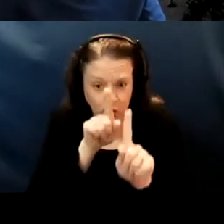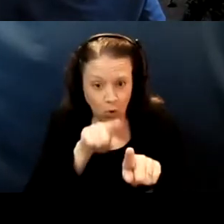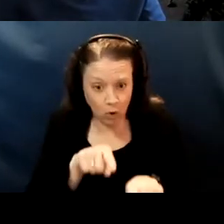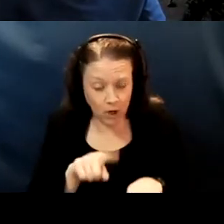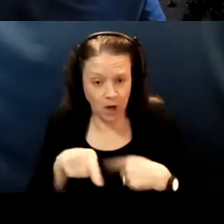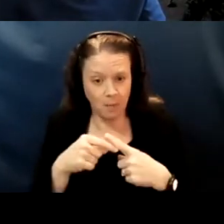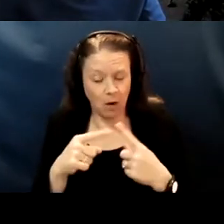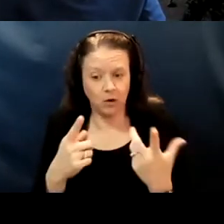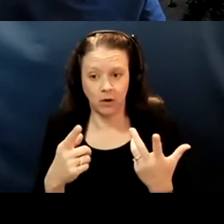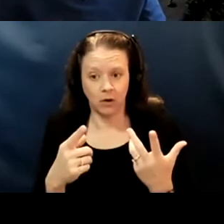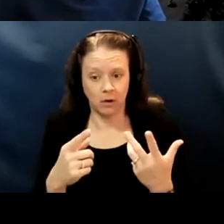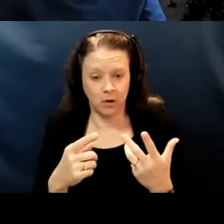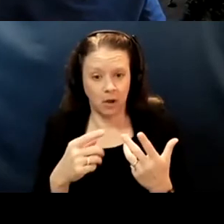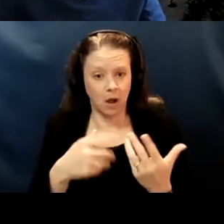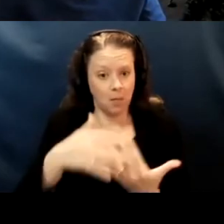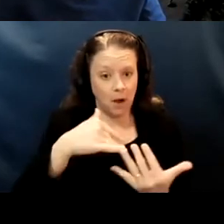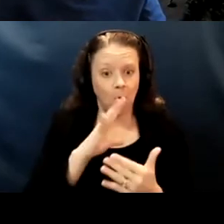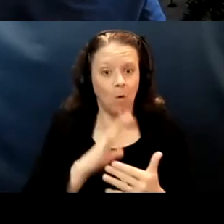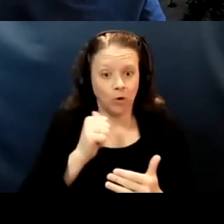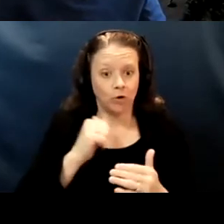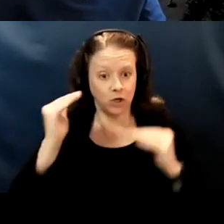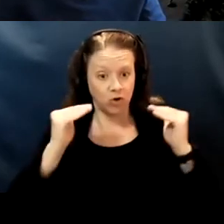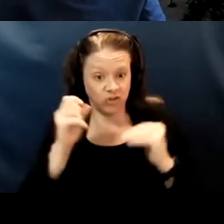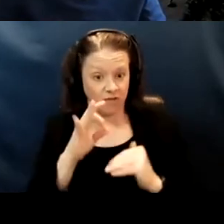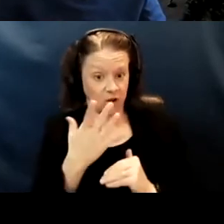of among older adults of color. You know, what do the vaccination rates look like?